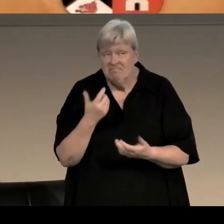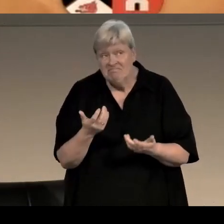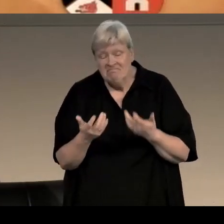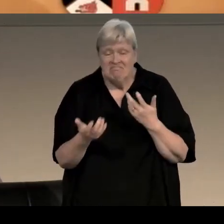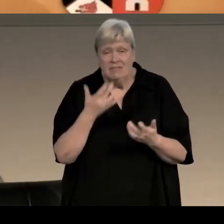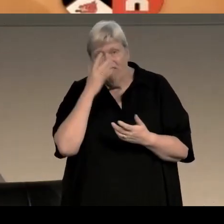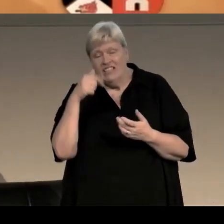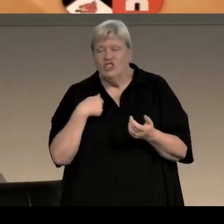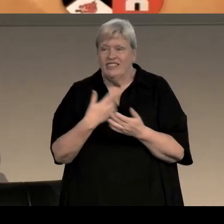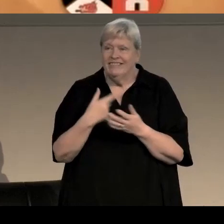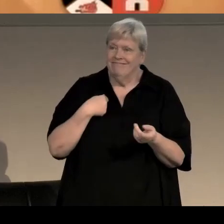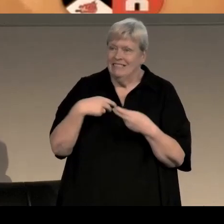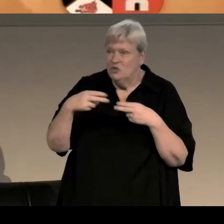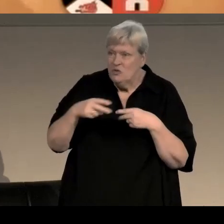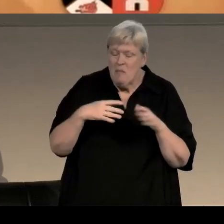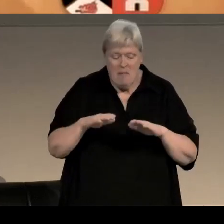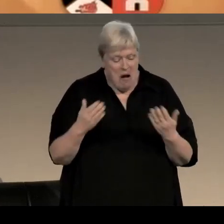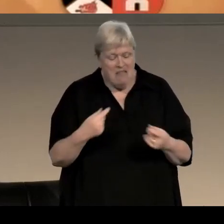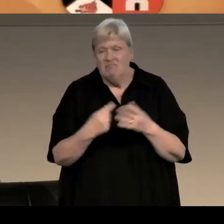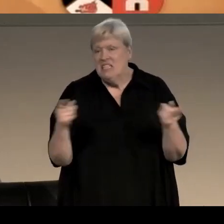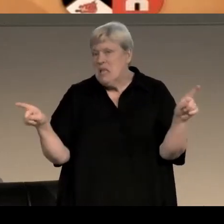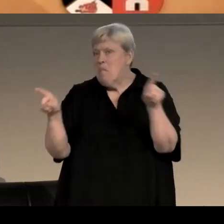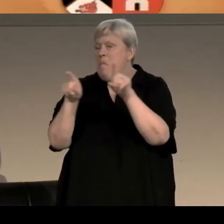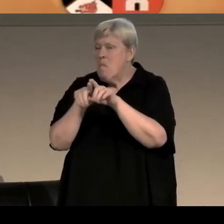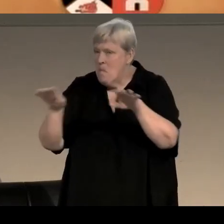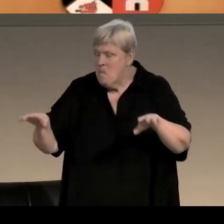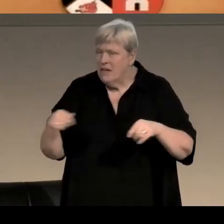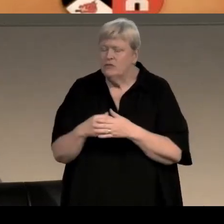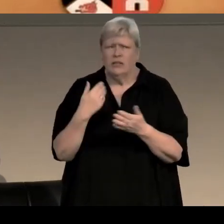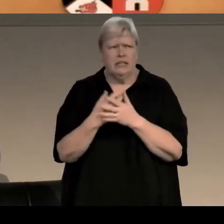but I thought it was a time of extreme change.